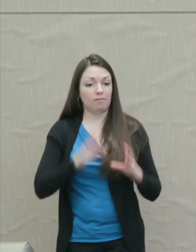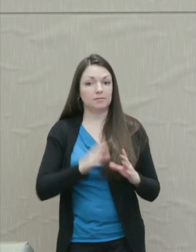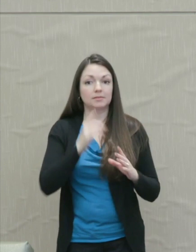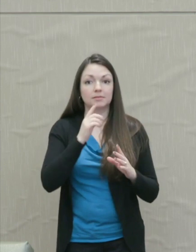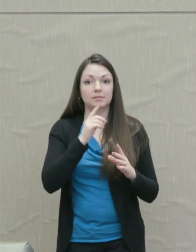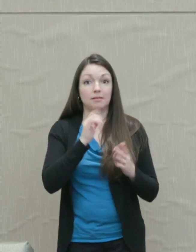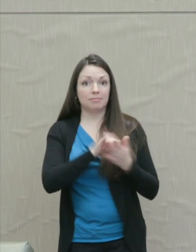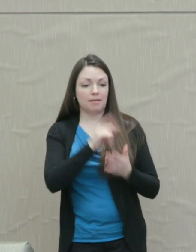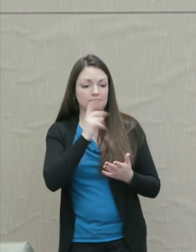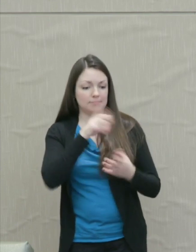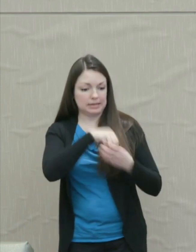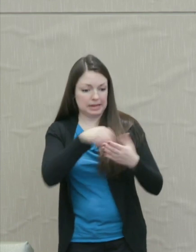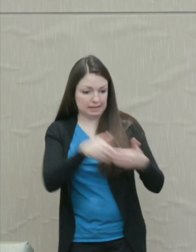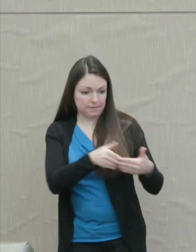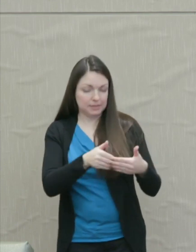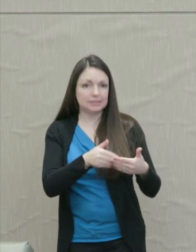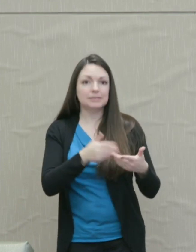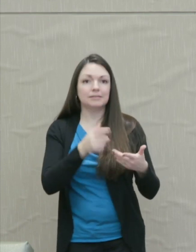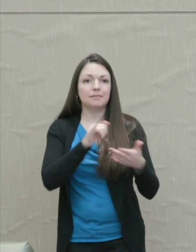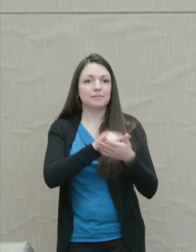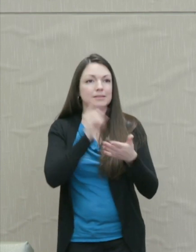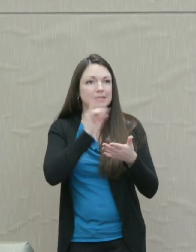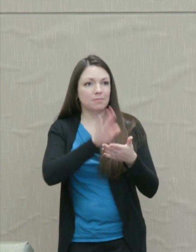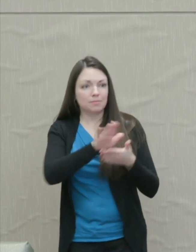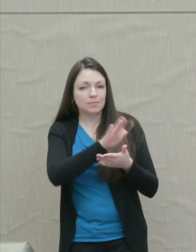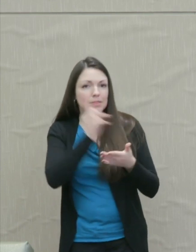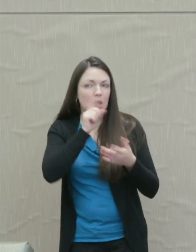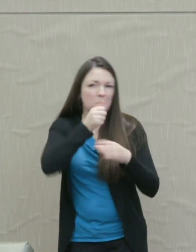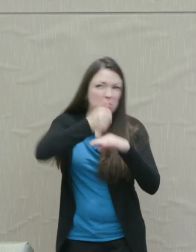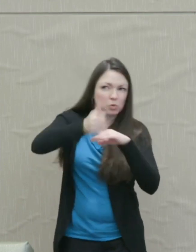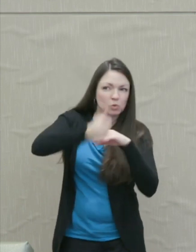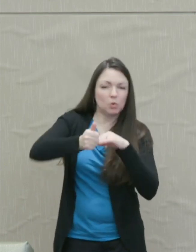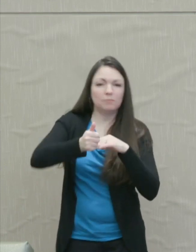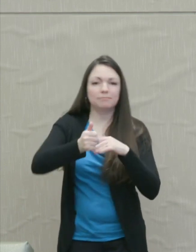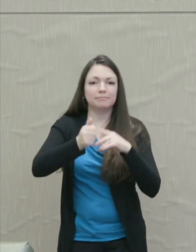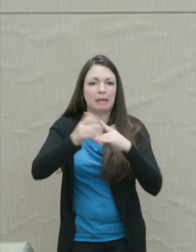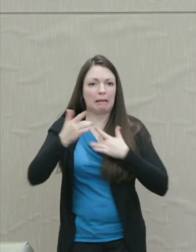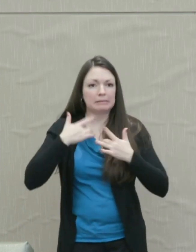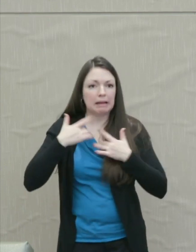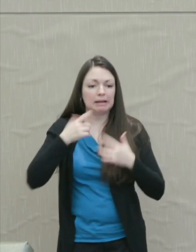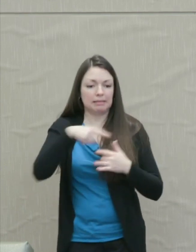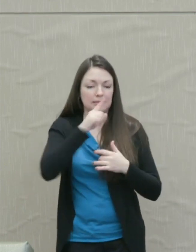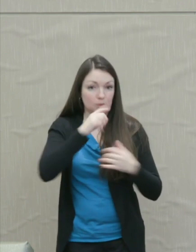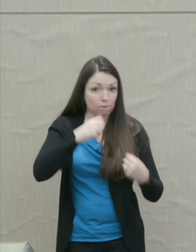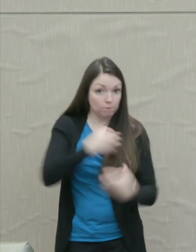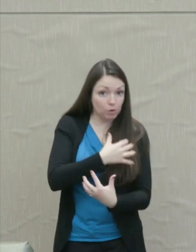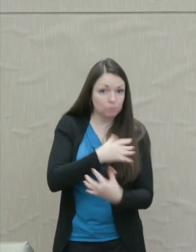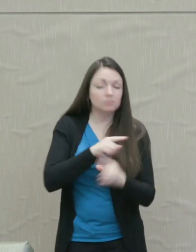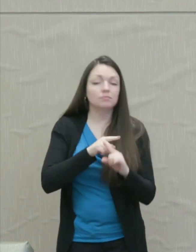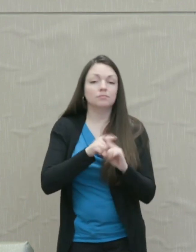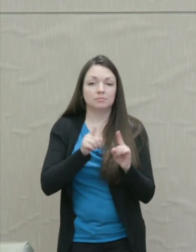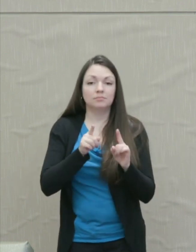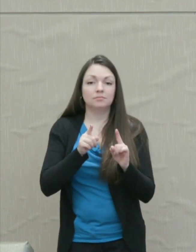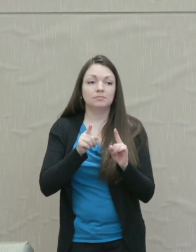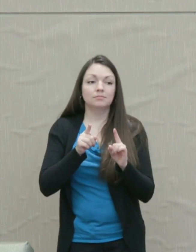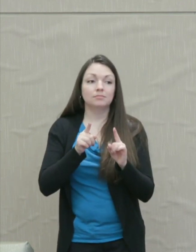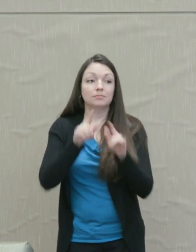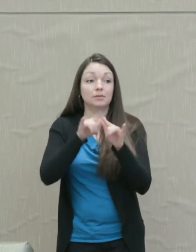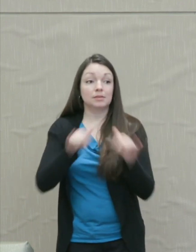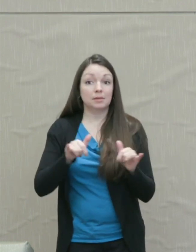as persecutory anxiety since it is indeed fear but fear coupled with an idea of a vague